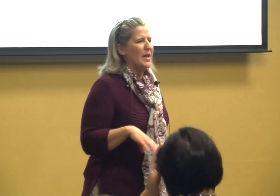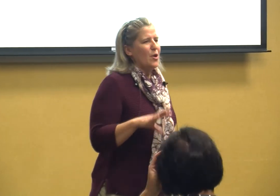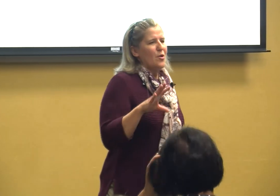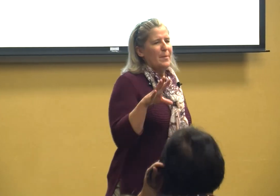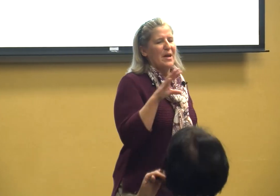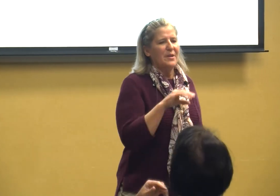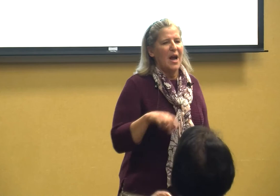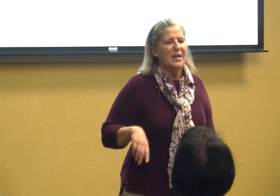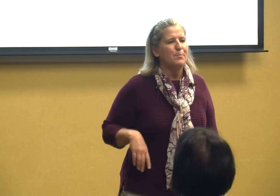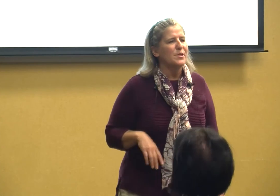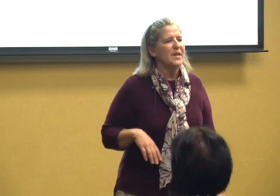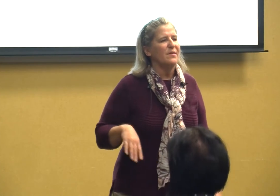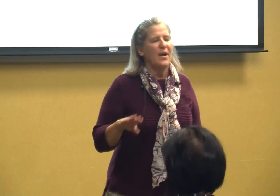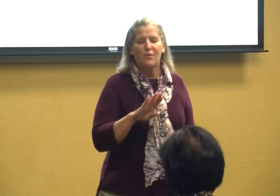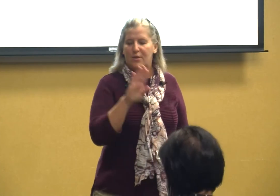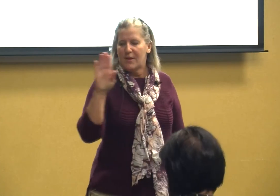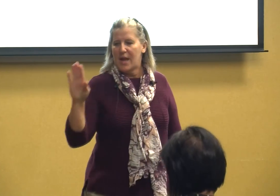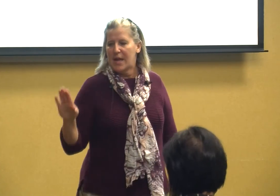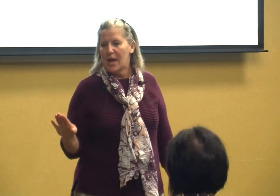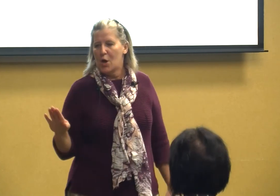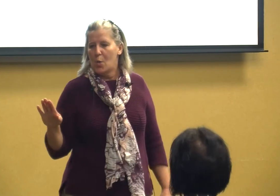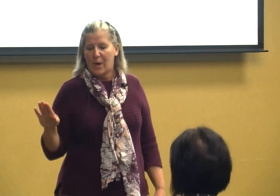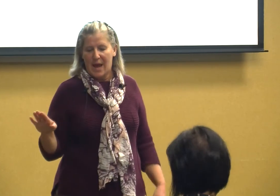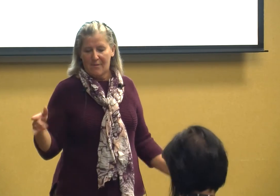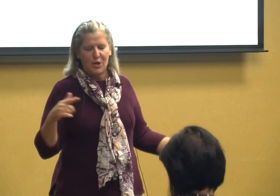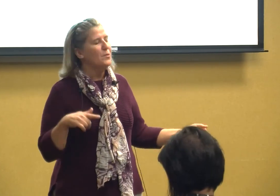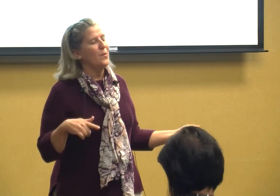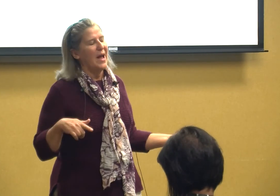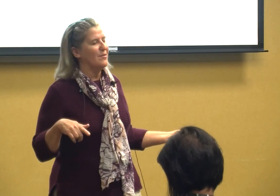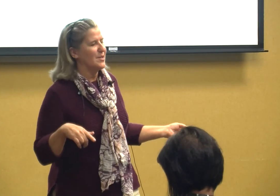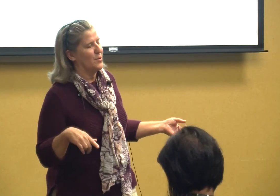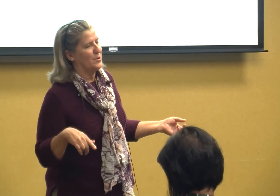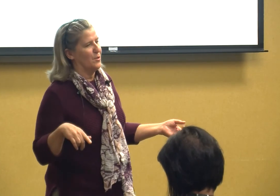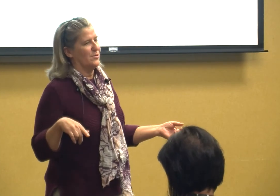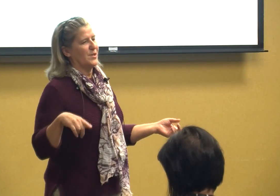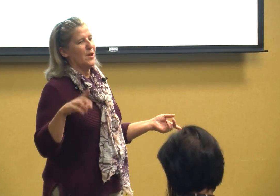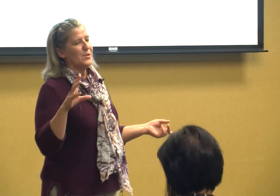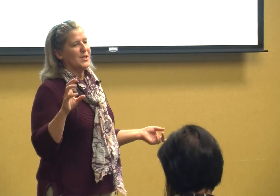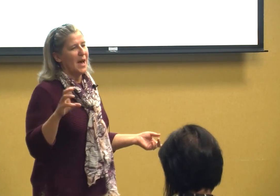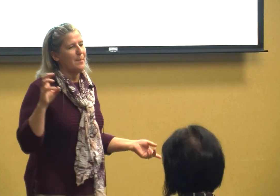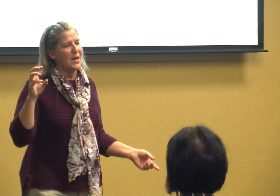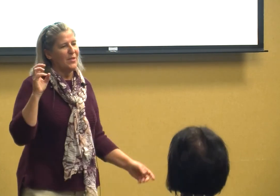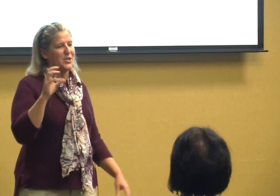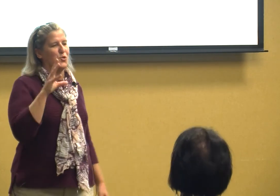learned about 90% of everything we have and you don't have this on yours there are some that you